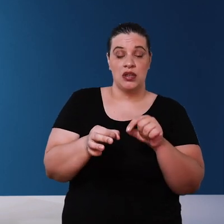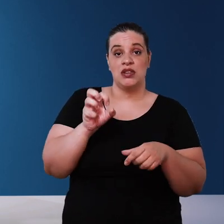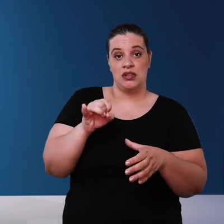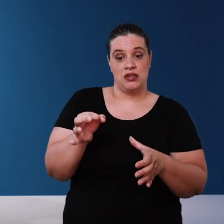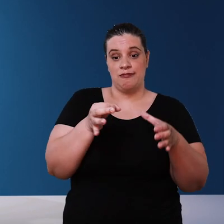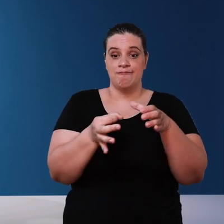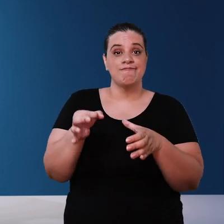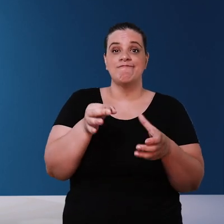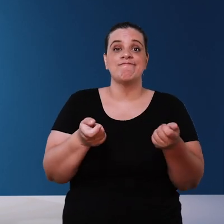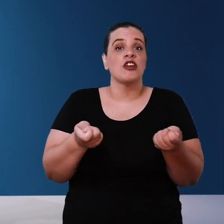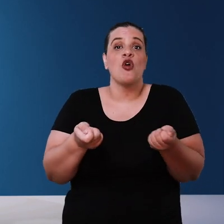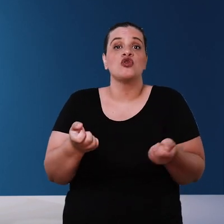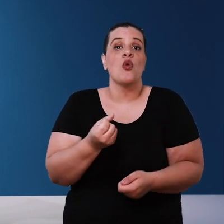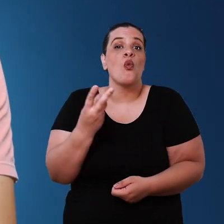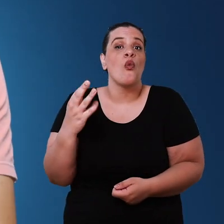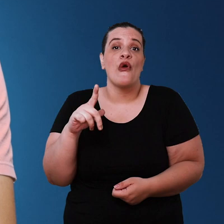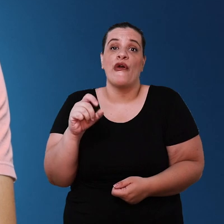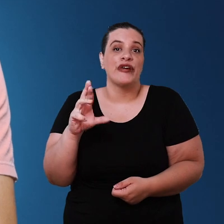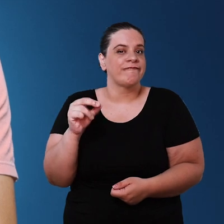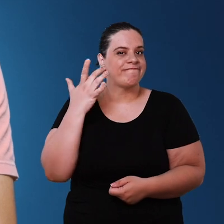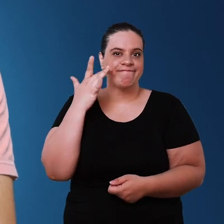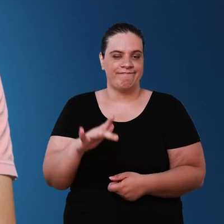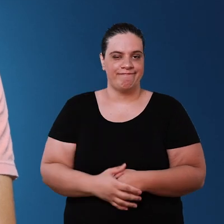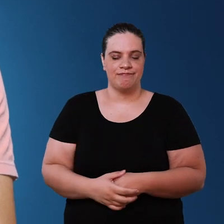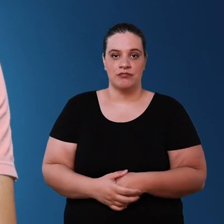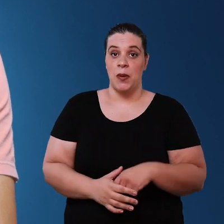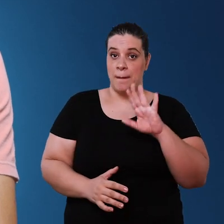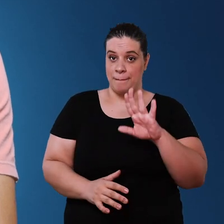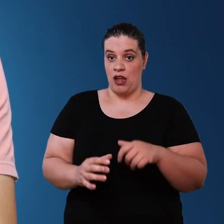you have no control over the dosage Remembering that both chlorine in tablets